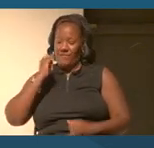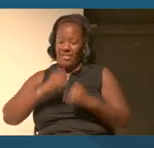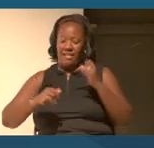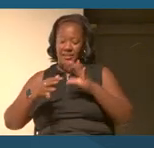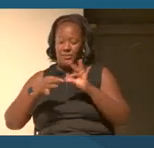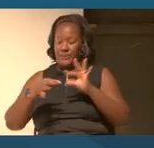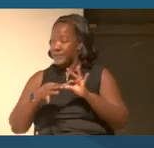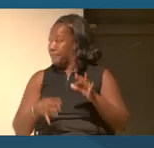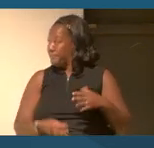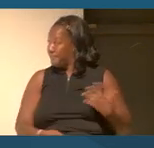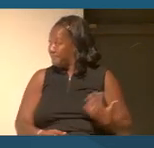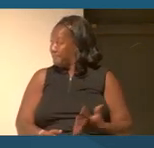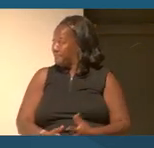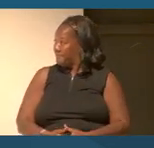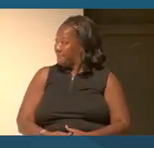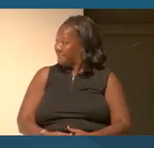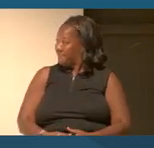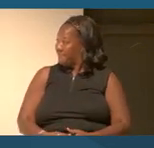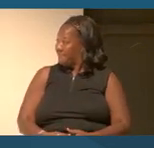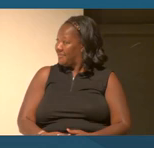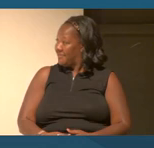What would you like to contribute to that?